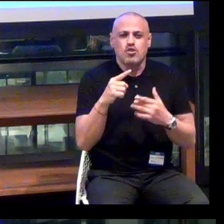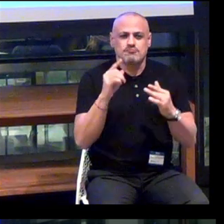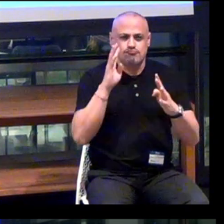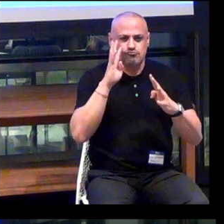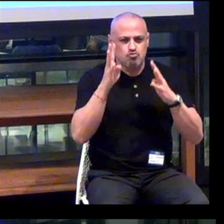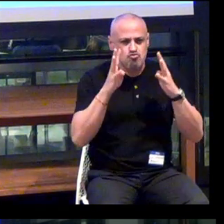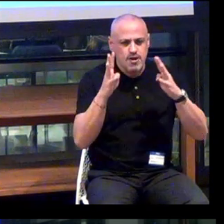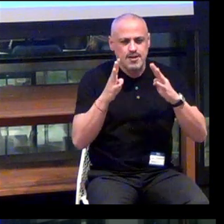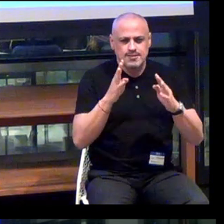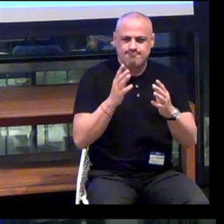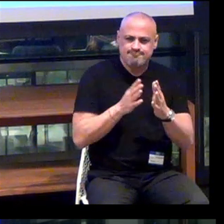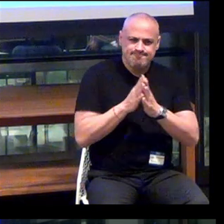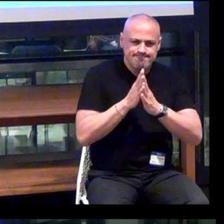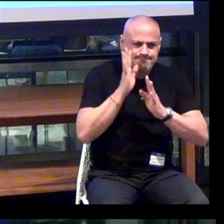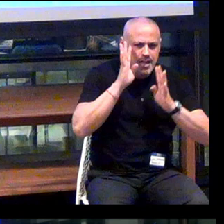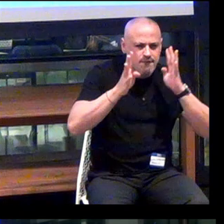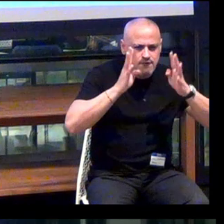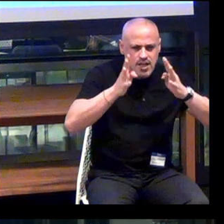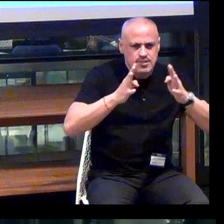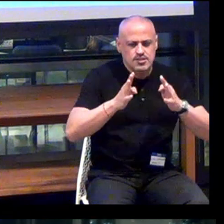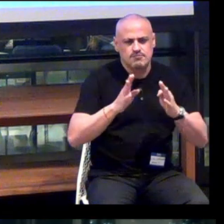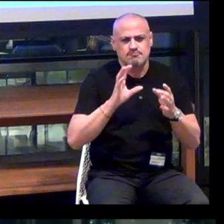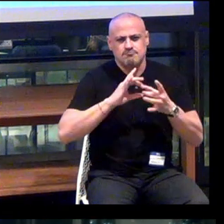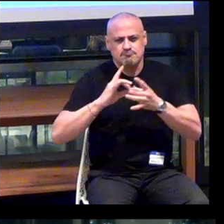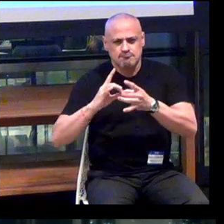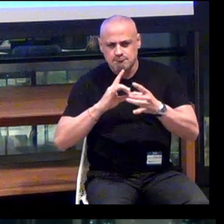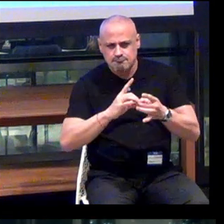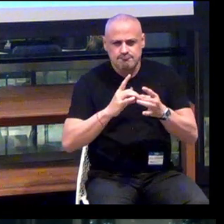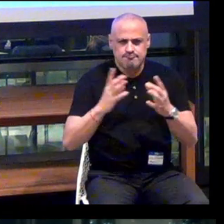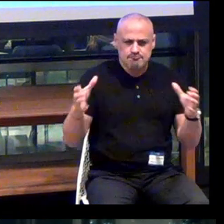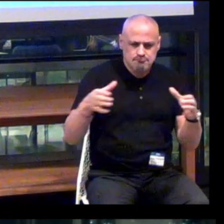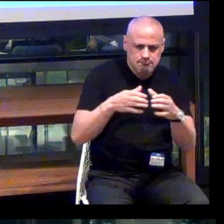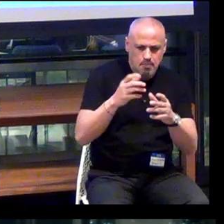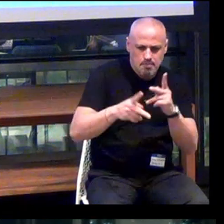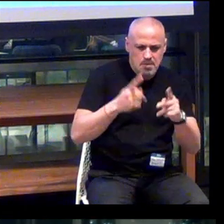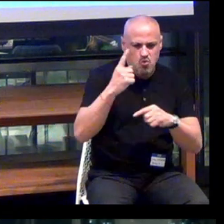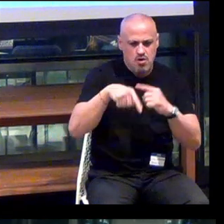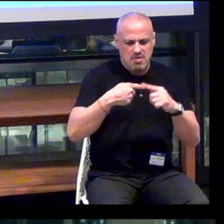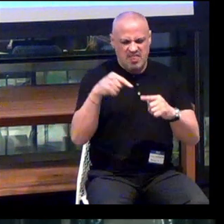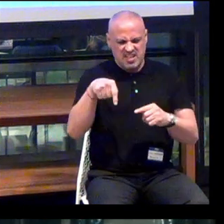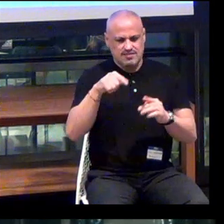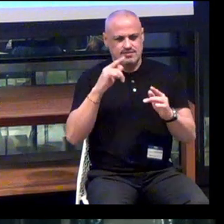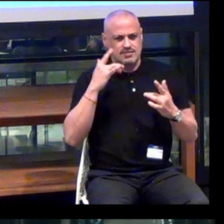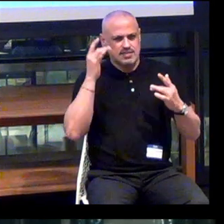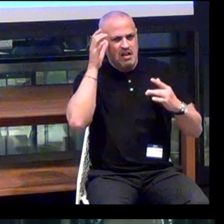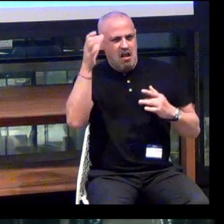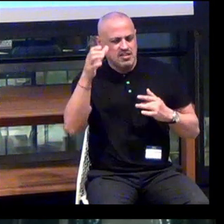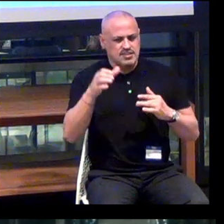innovation and coalescing and convening folks around this concept of disability tech.